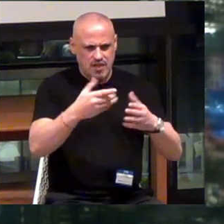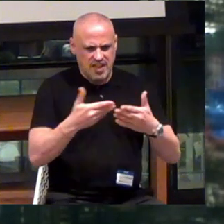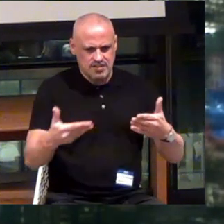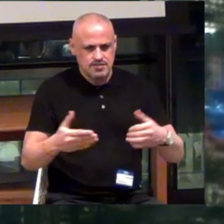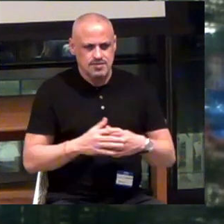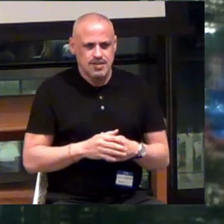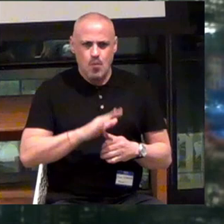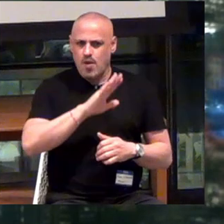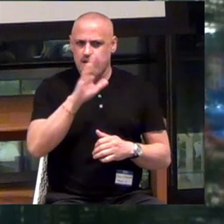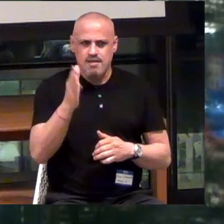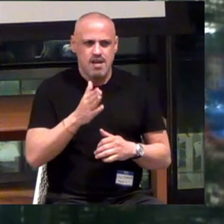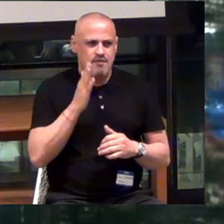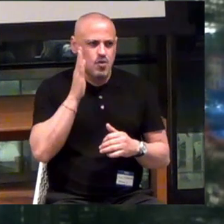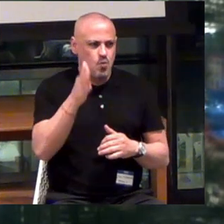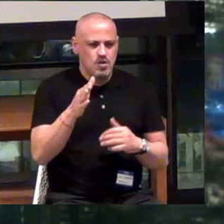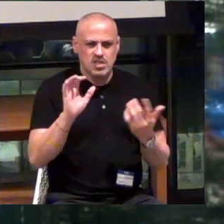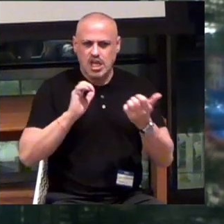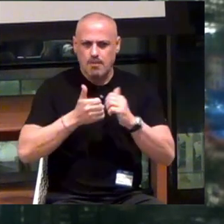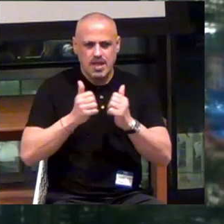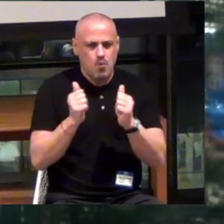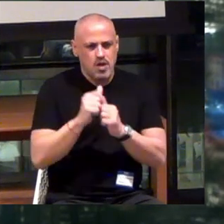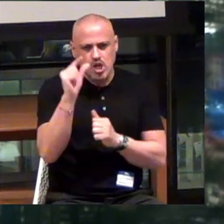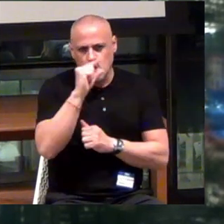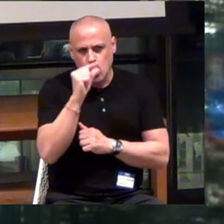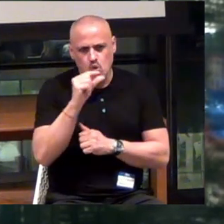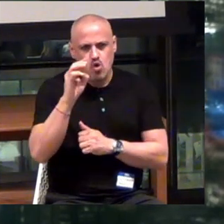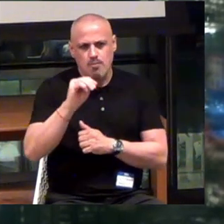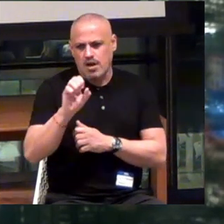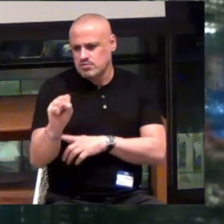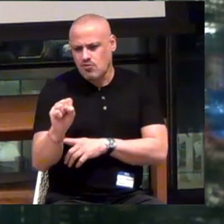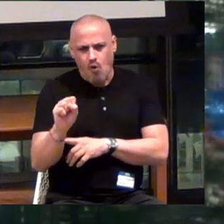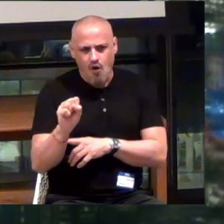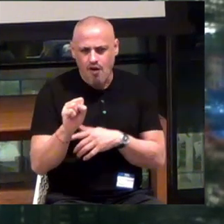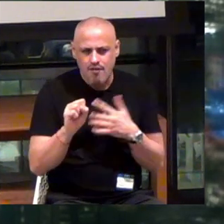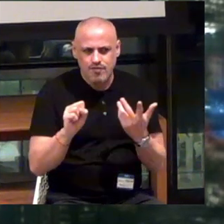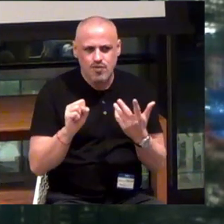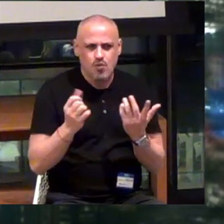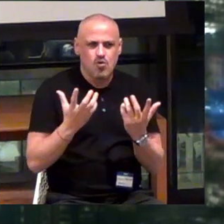We're never going to be able to compete with Google or Microsoft or incumbent technology